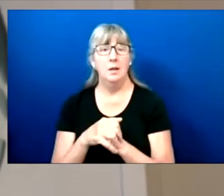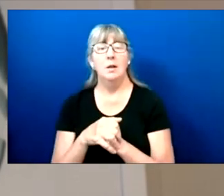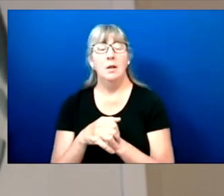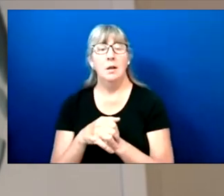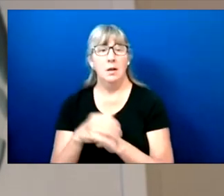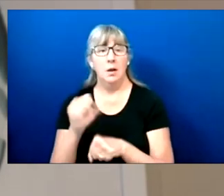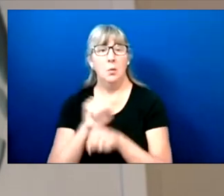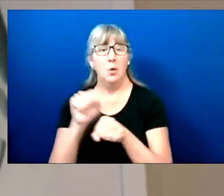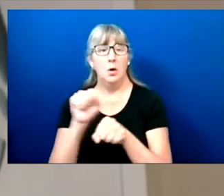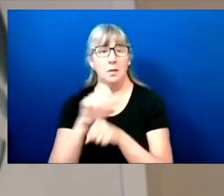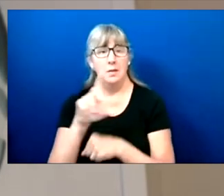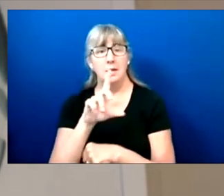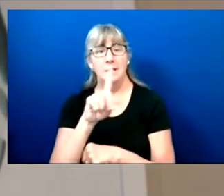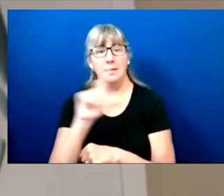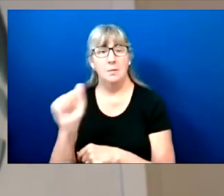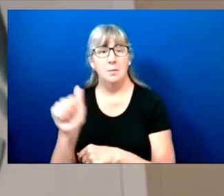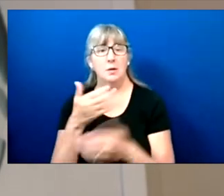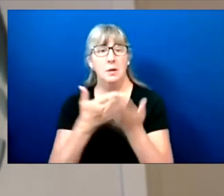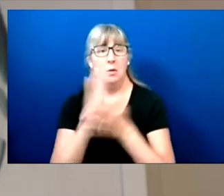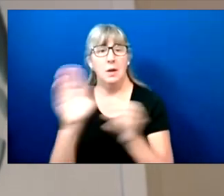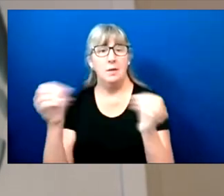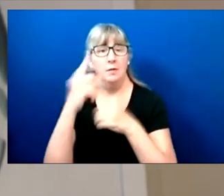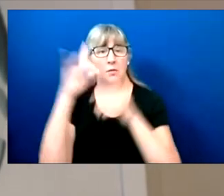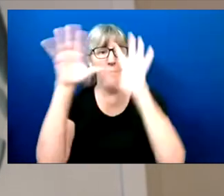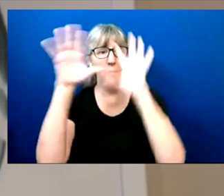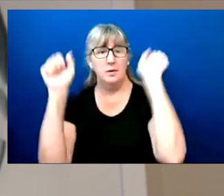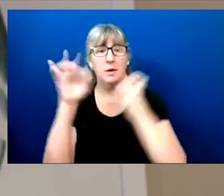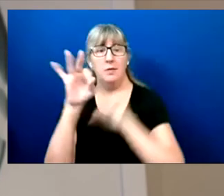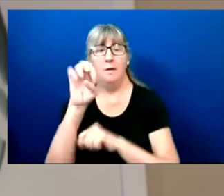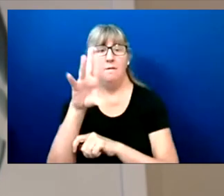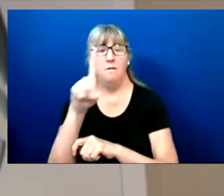Portfolio in the Office of the President at the Ford Foundation.